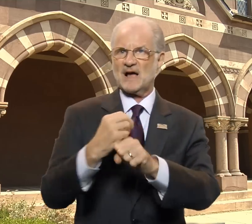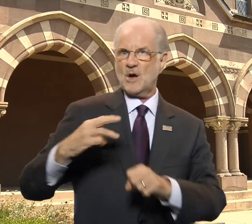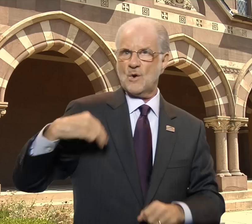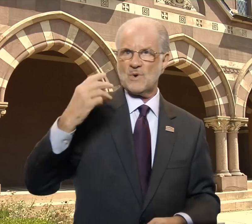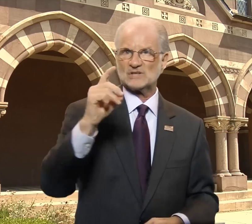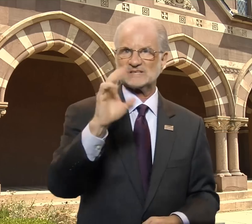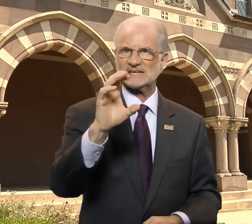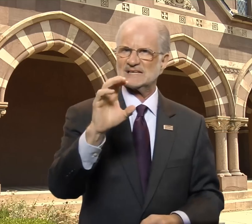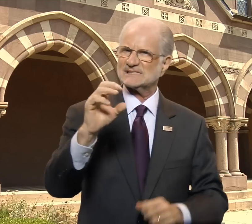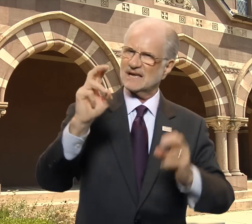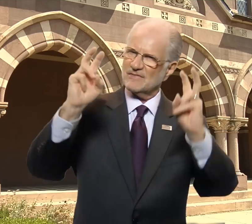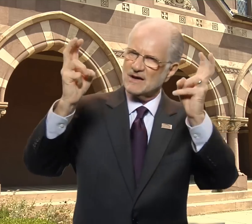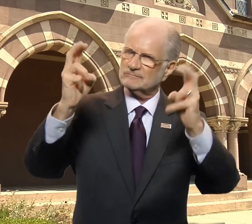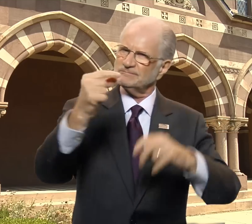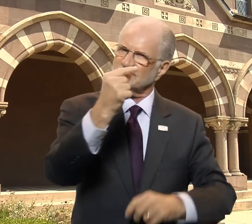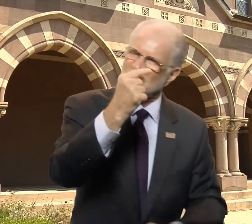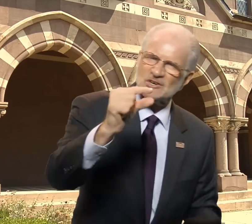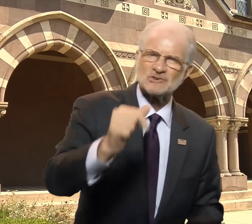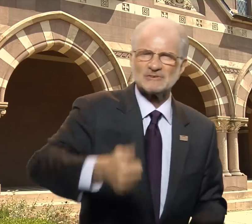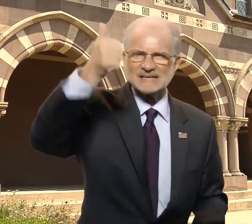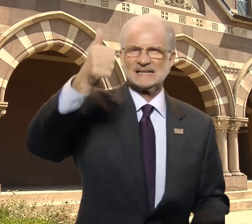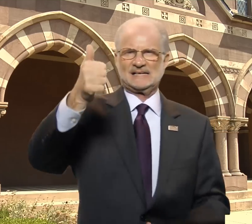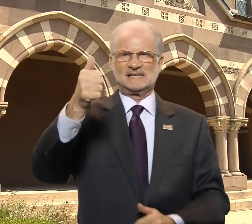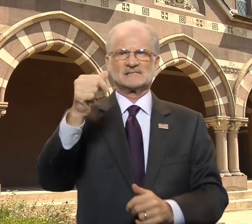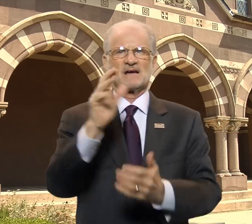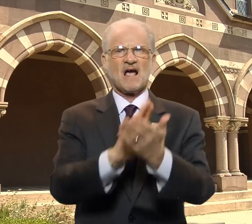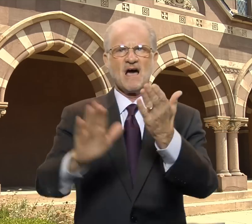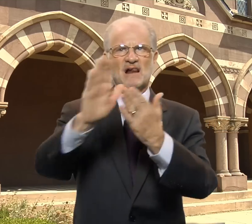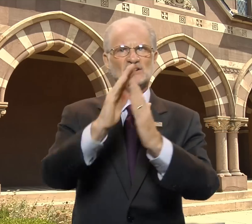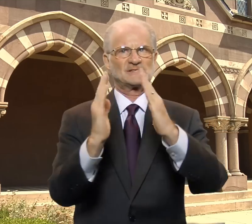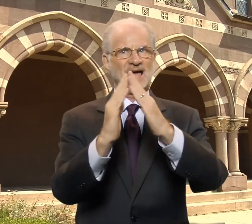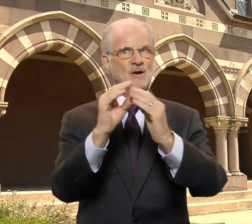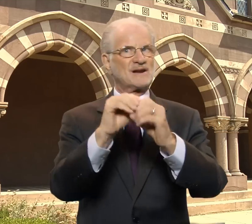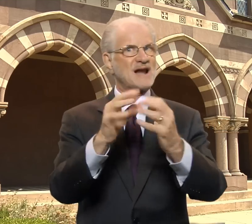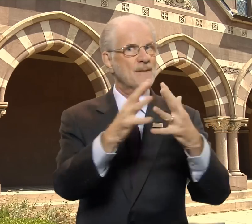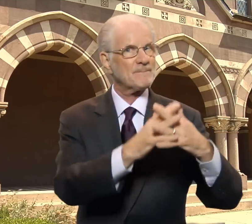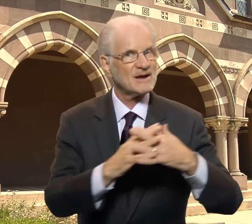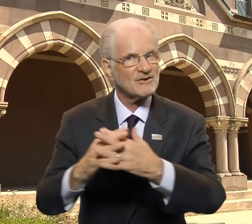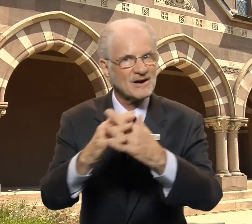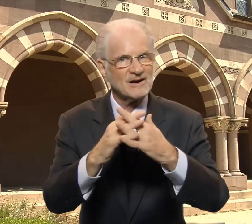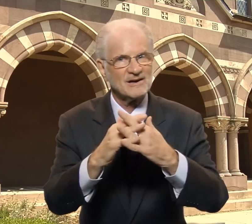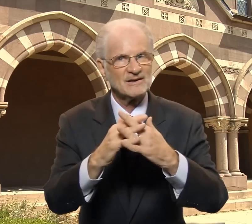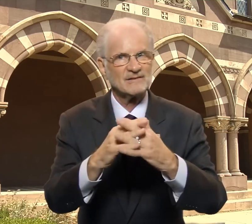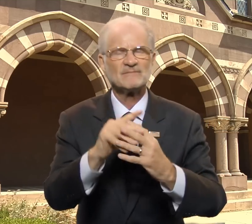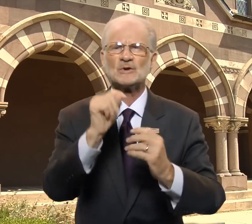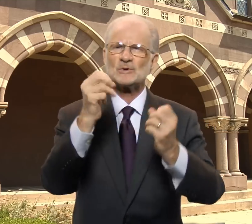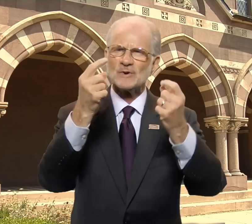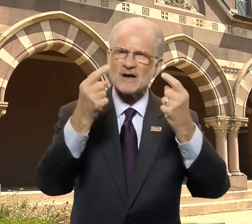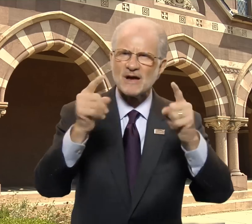the "Greenest College Town in America."